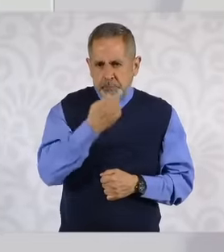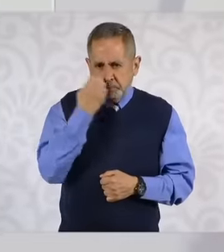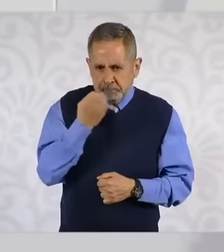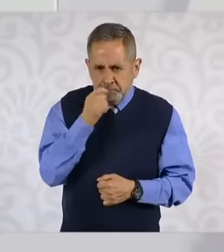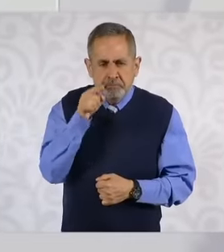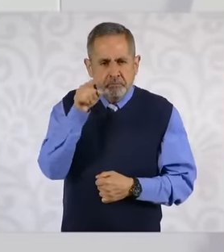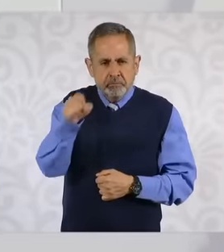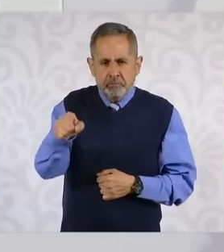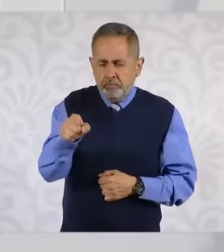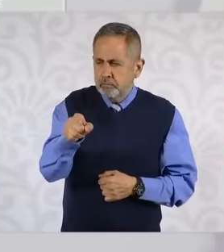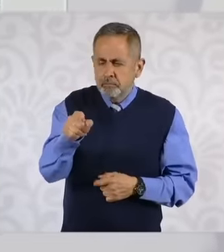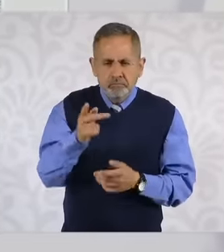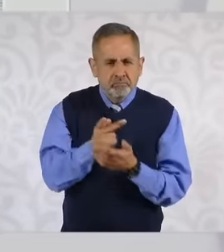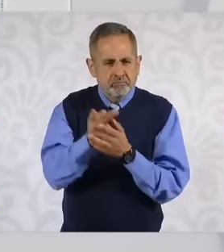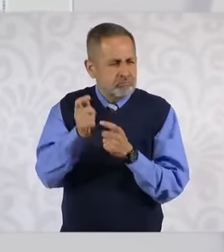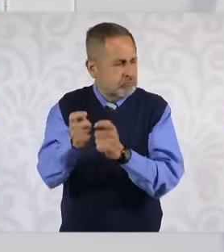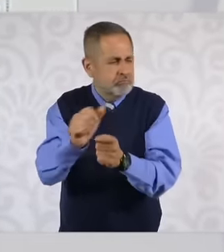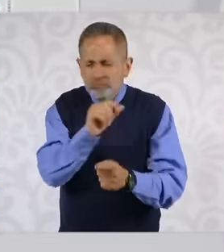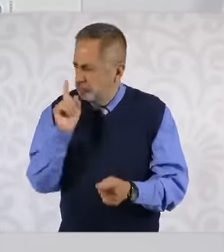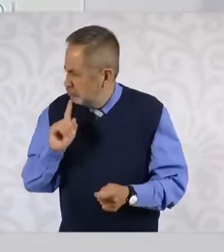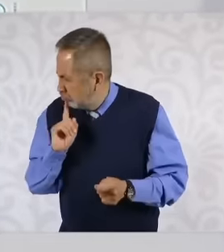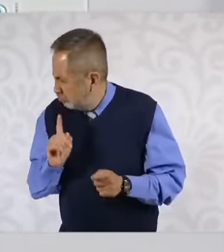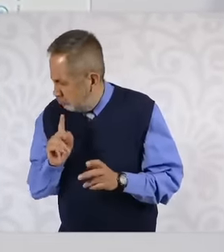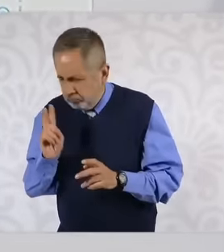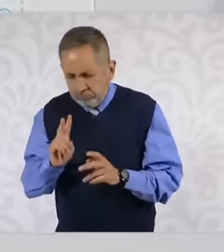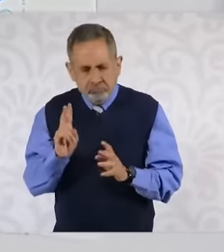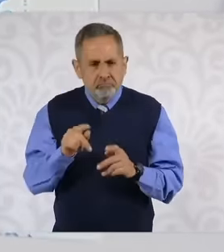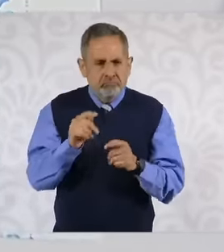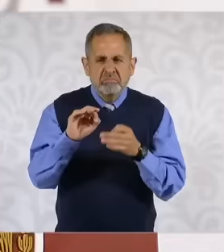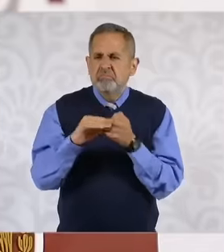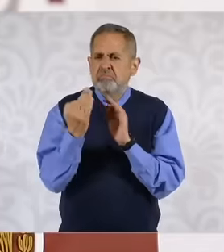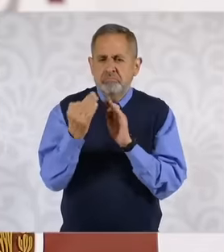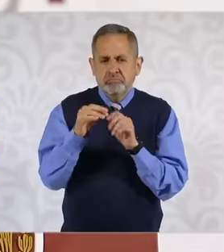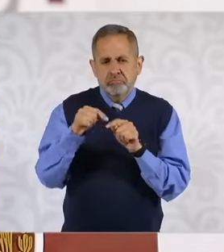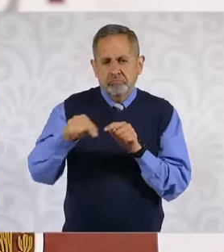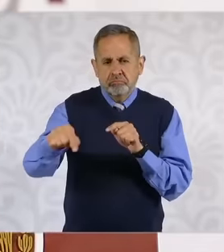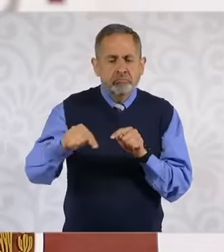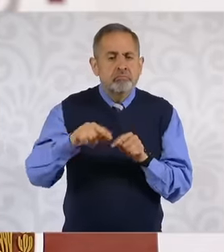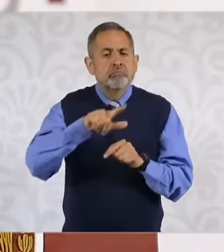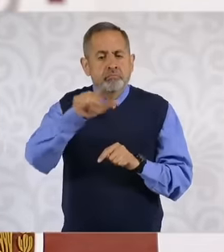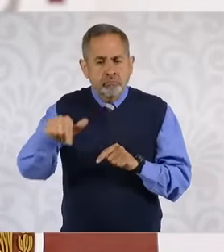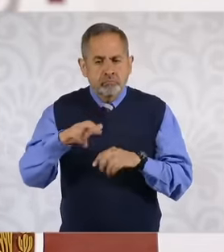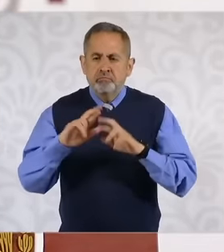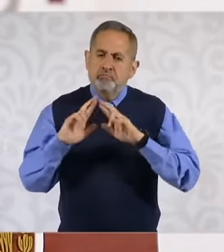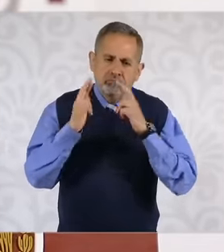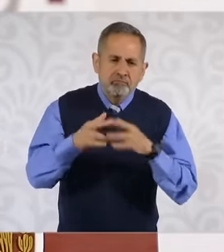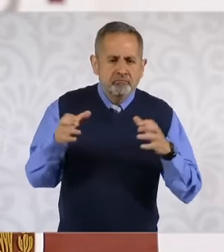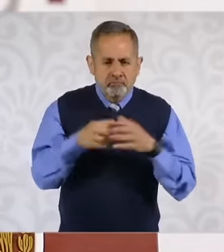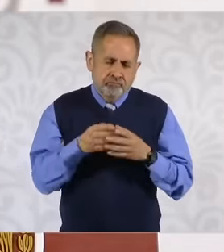a delivery of women, yes, close here and we are going to have internal meetings